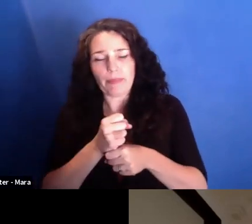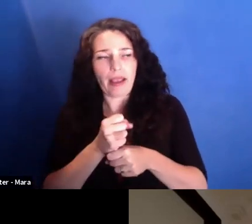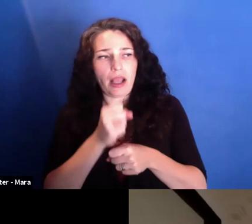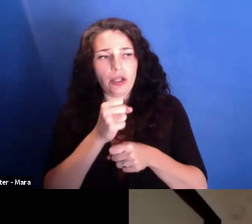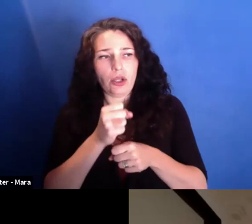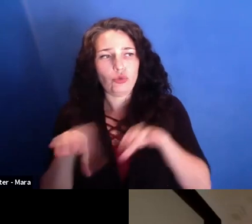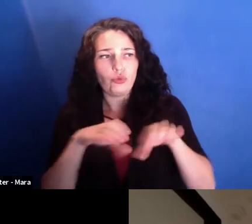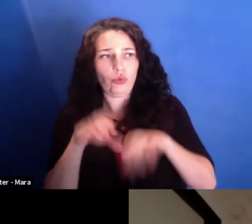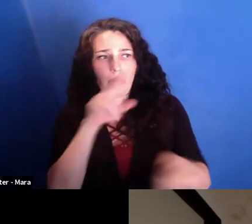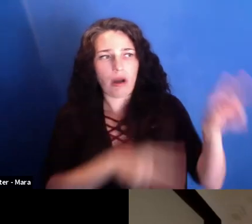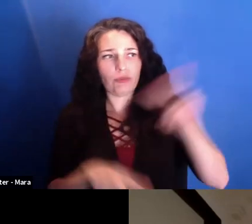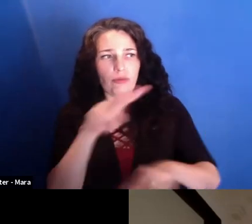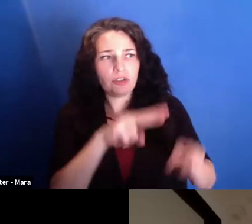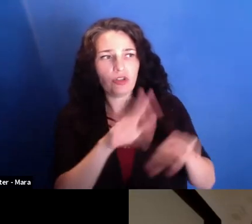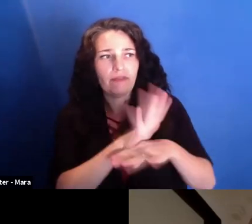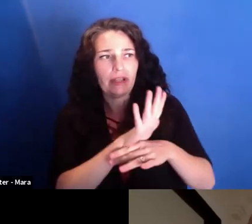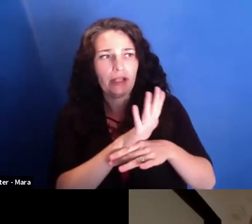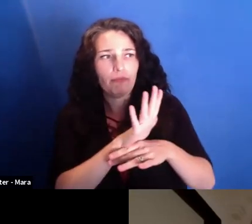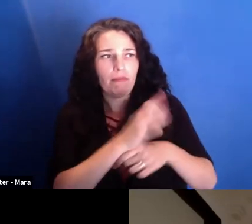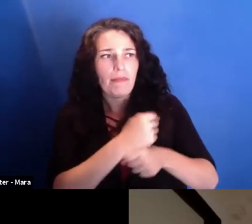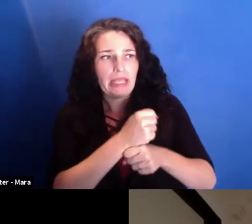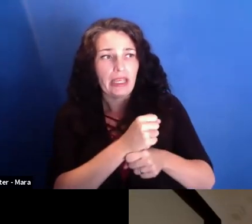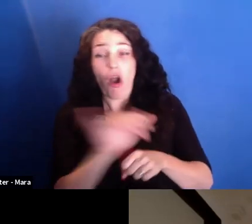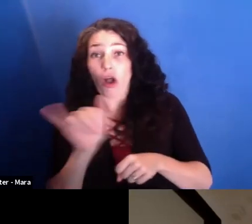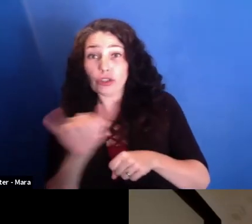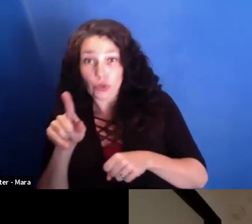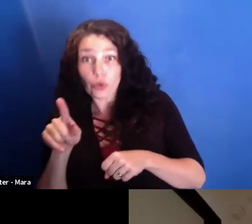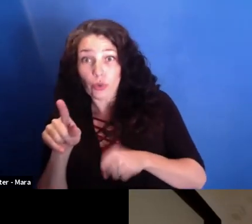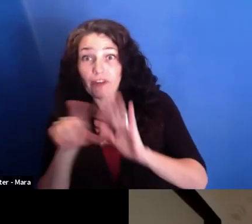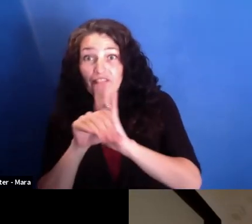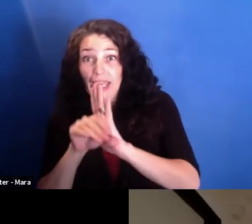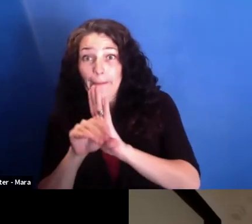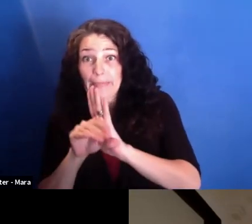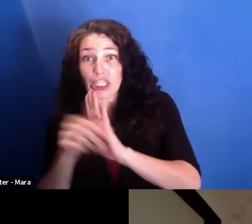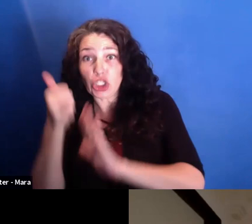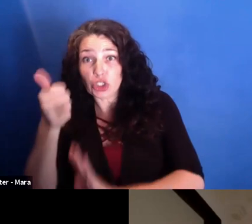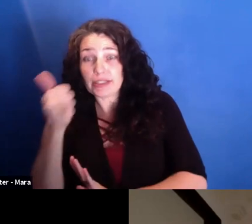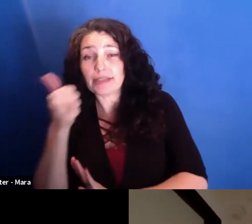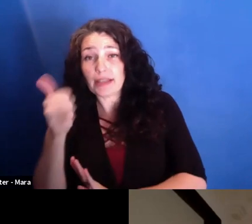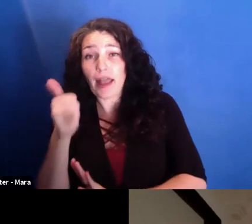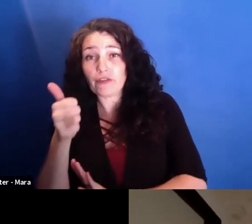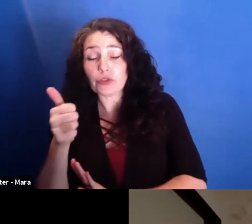I imagine this is something where you have to really sell yourself in terms of them being